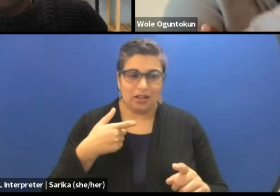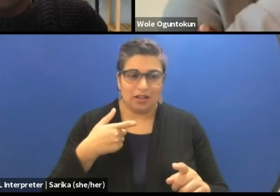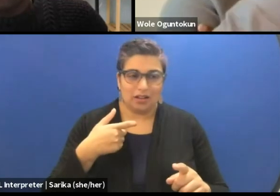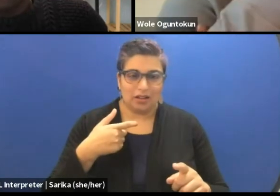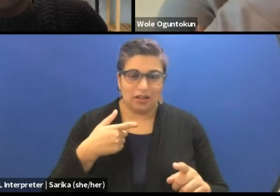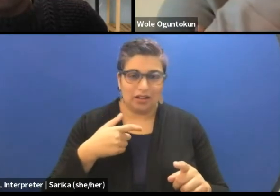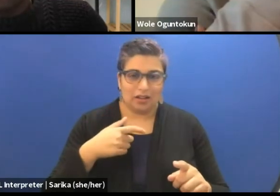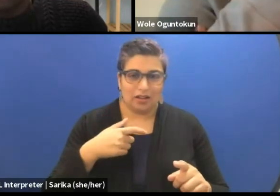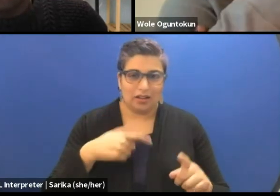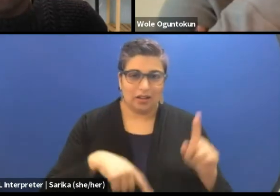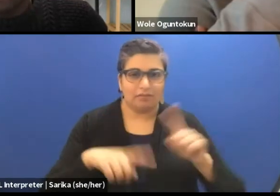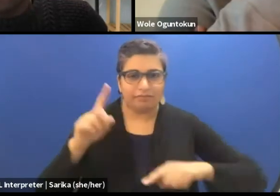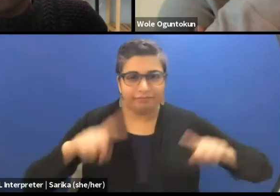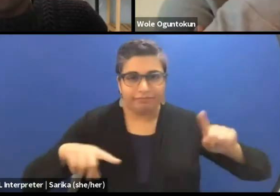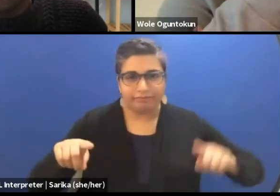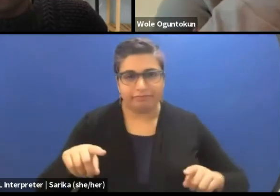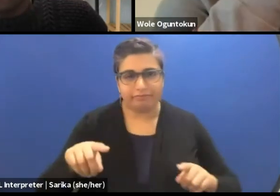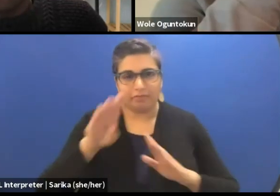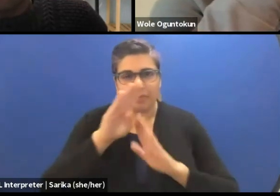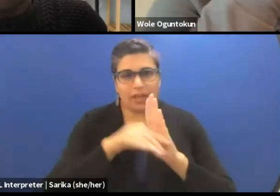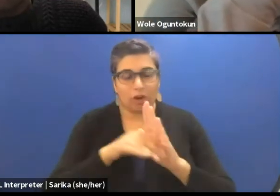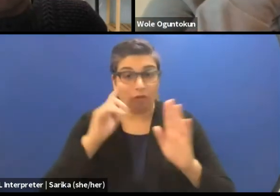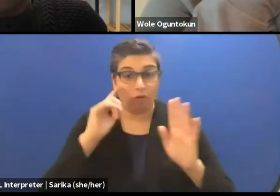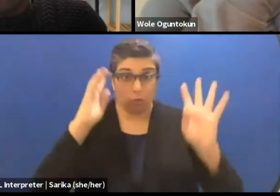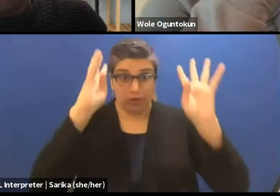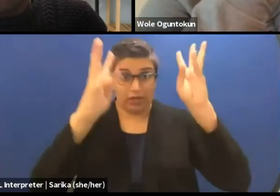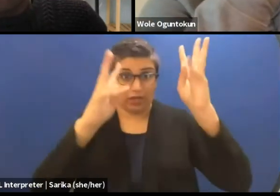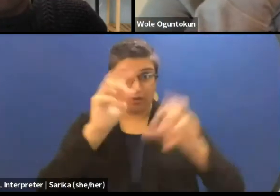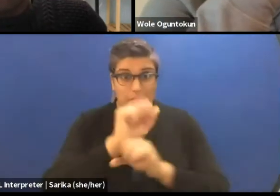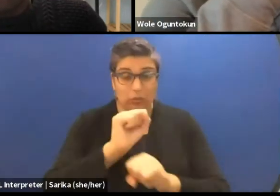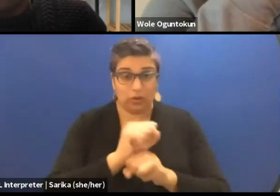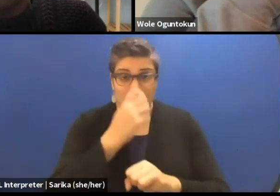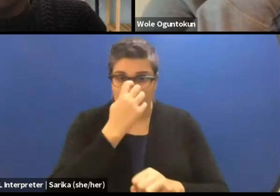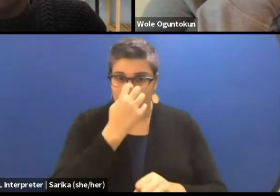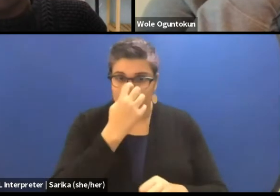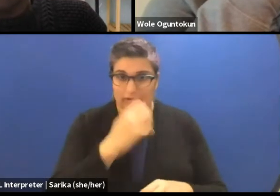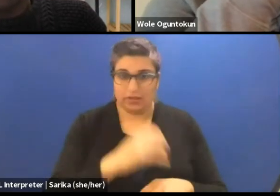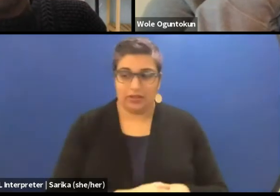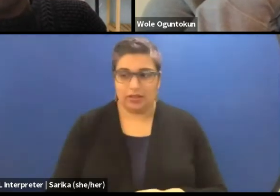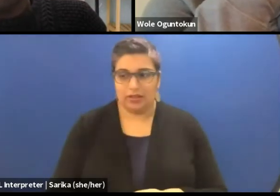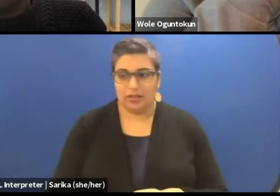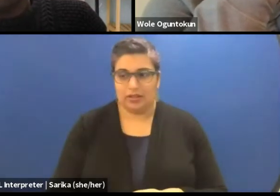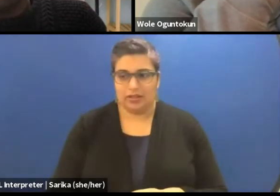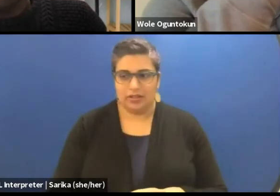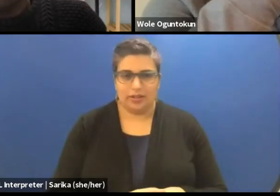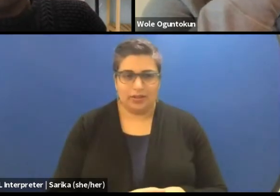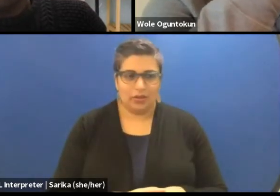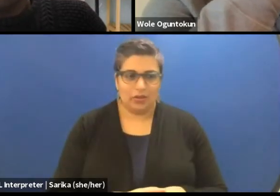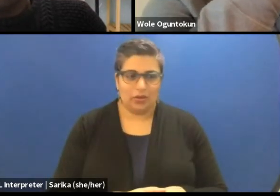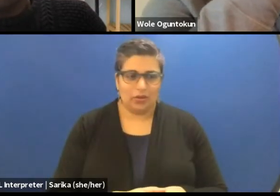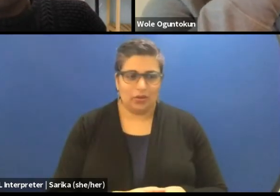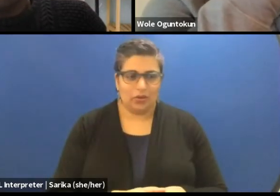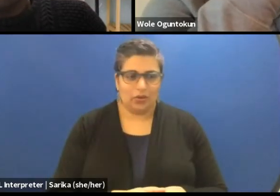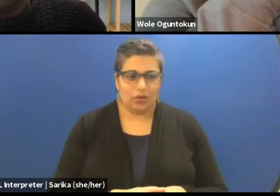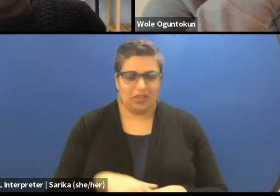in terms of creating work. For me it will be the provocative, whoever is provoking the exploration